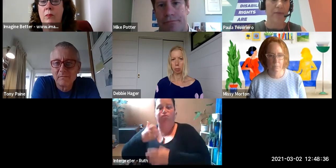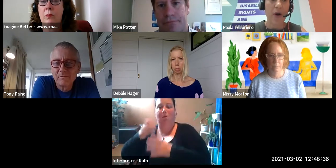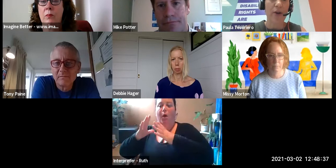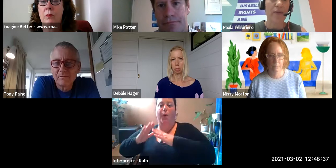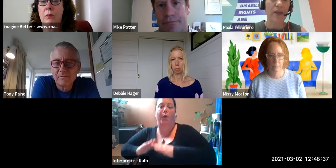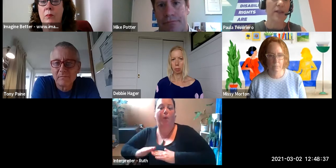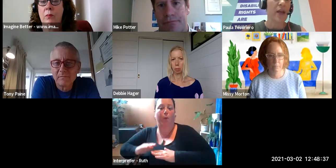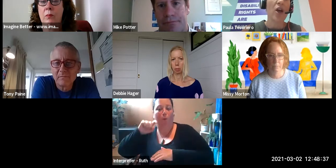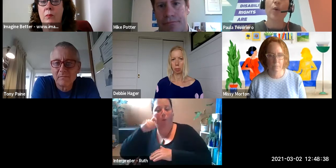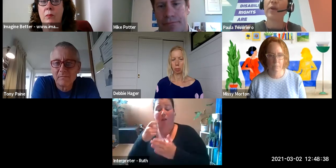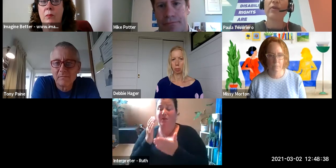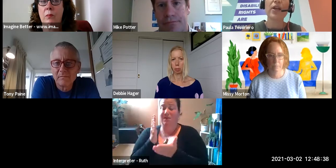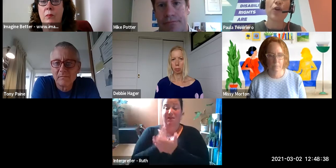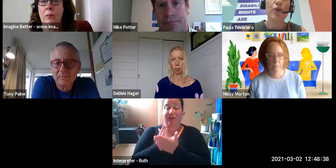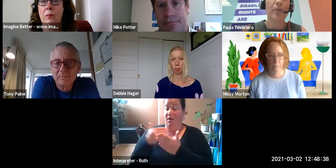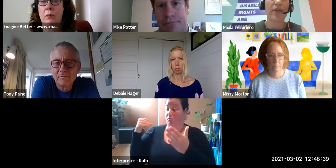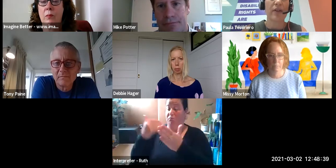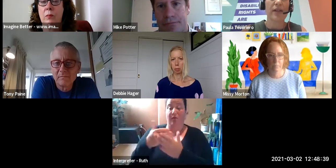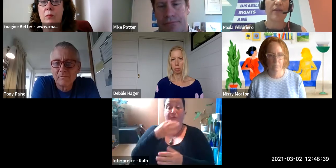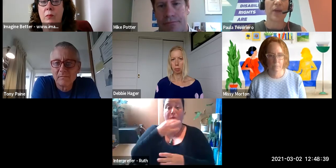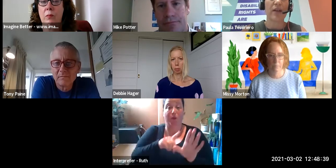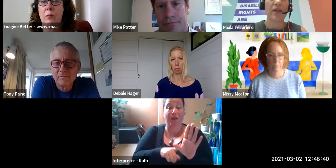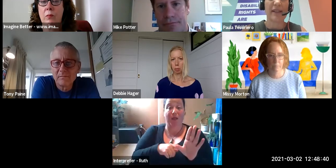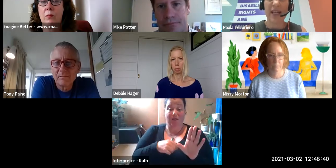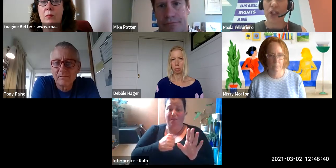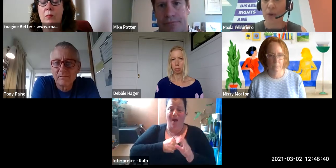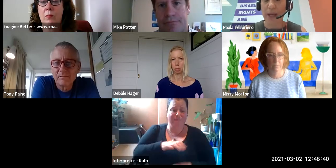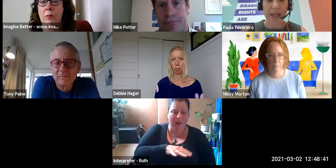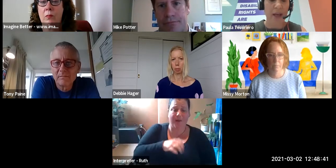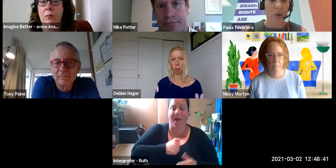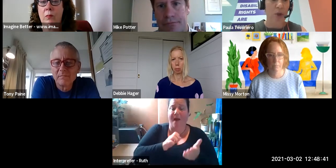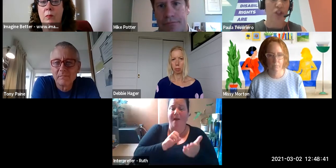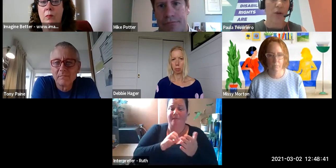mine over the years who have been really hurt by things that have been said to me which